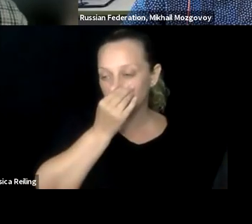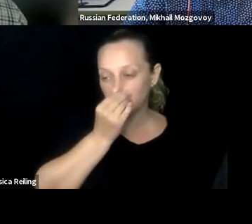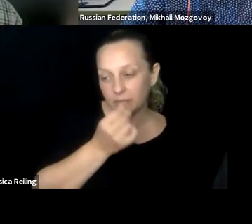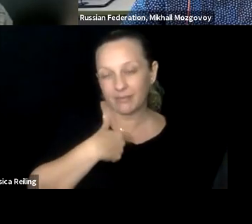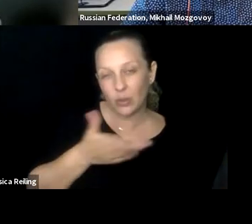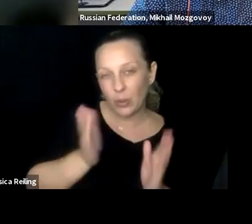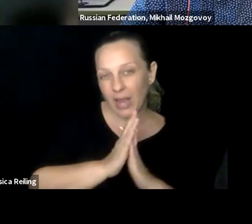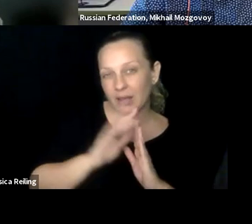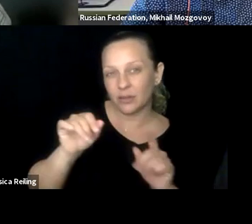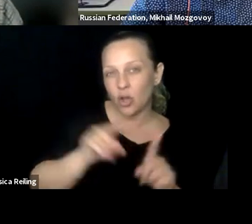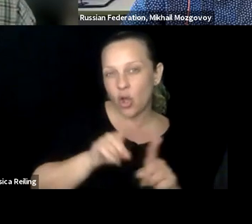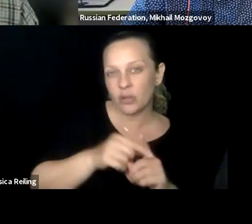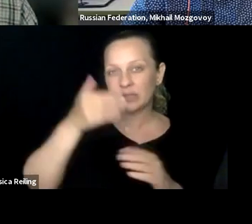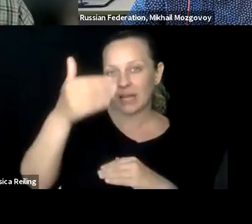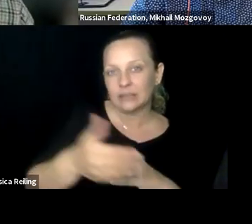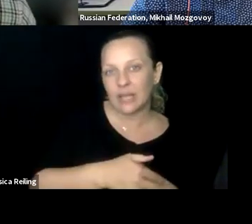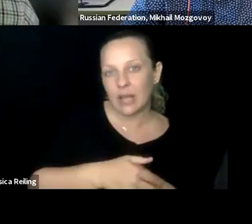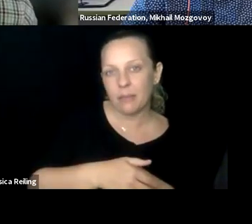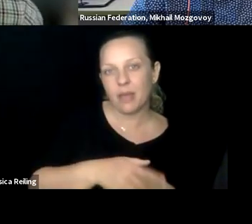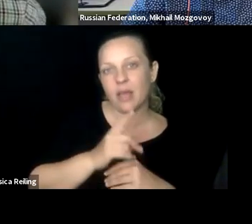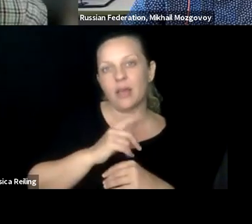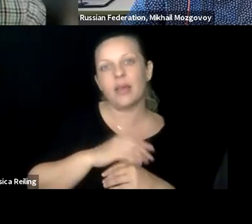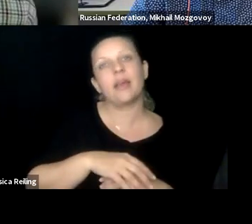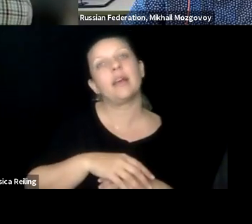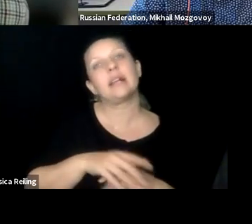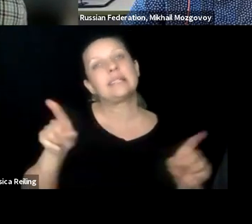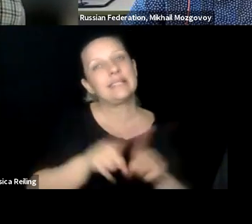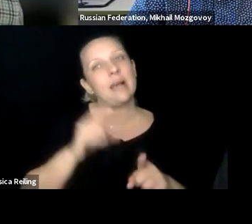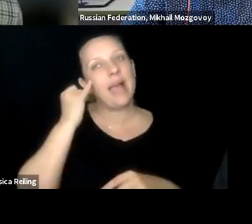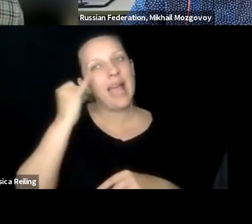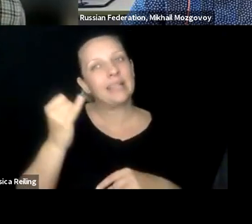and that we build at our institutions. >> KLAUS MIESENBERGER:Wond erful.